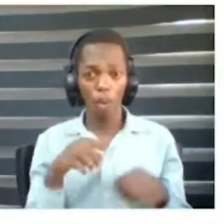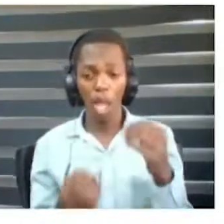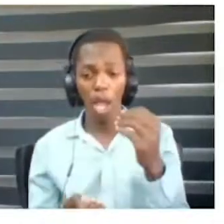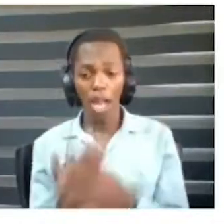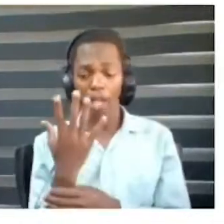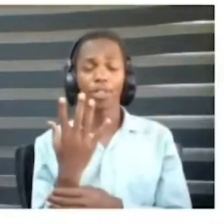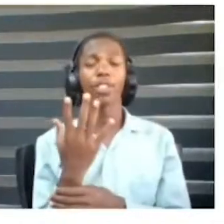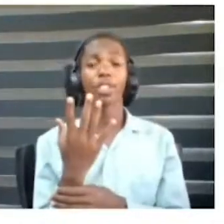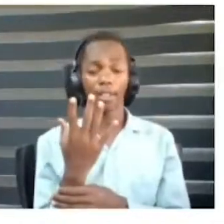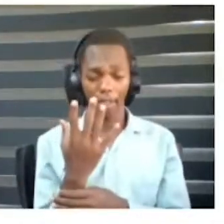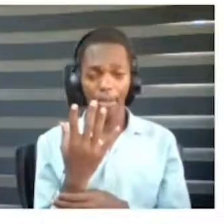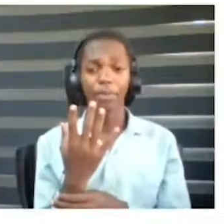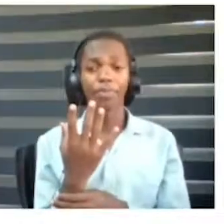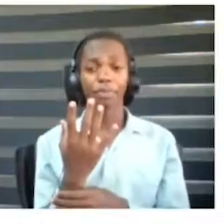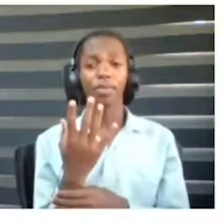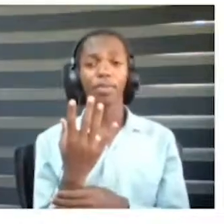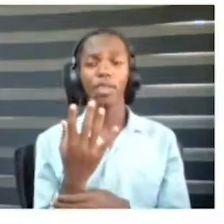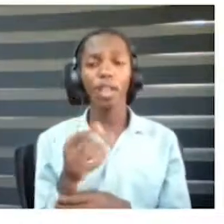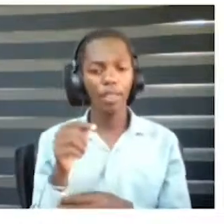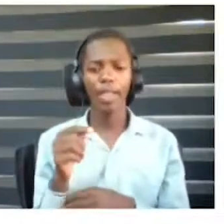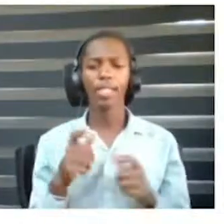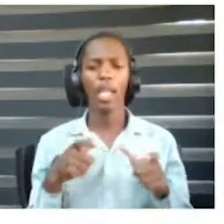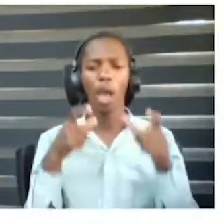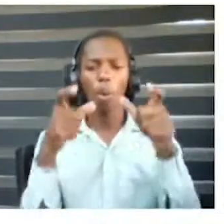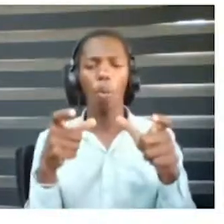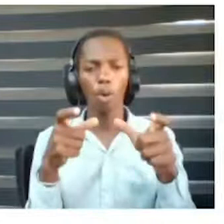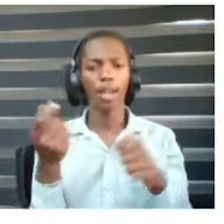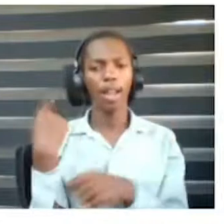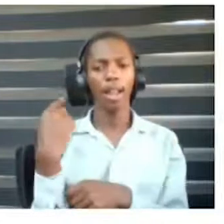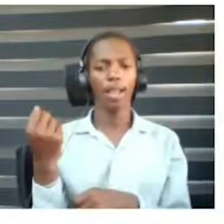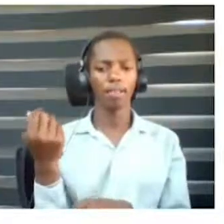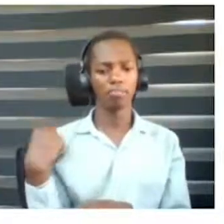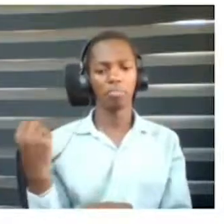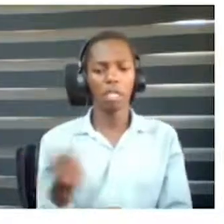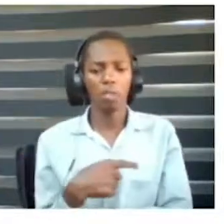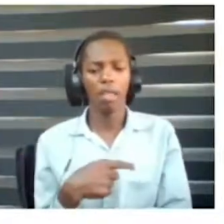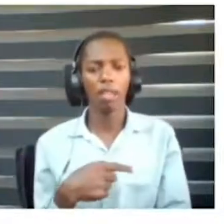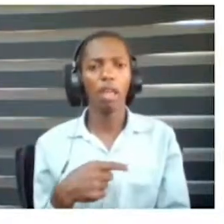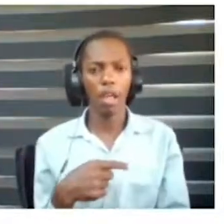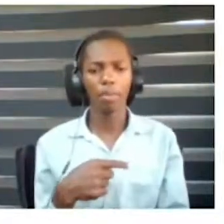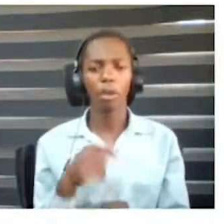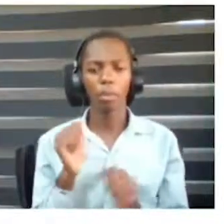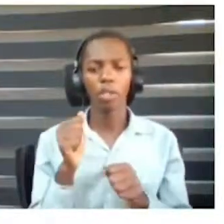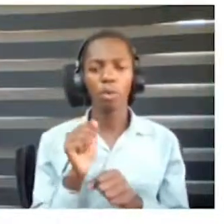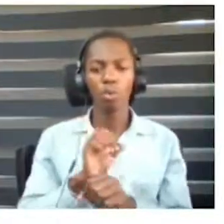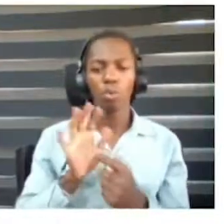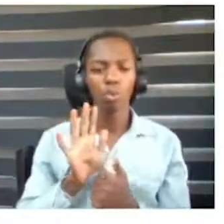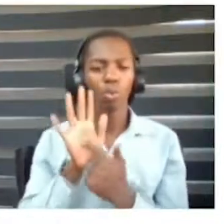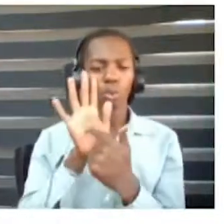launched last month to shed light on innovations that improve lives of people in Africa.